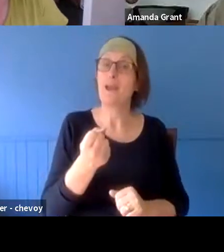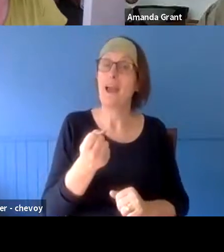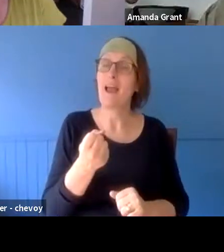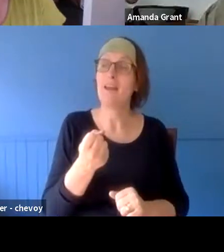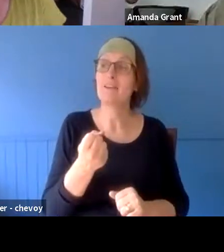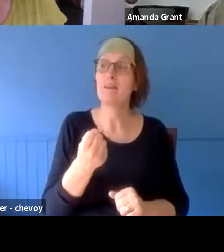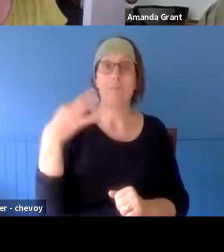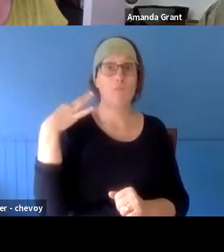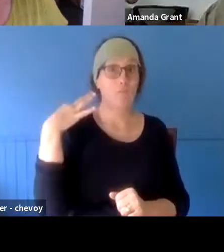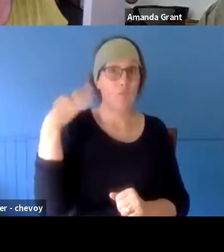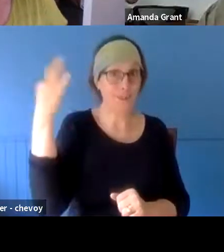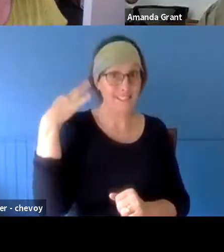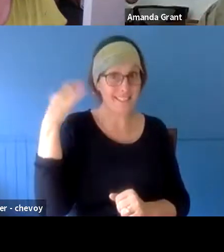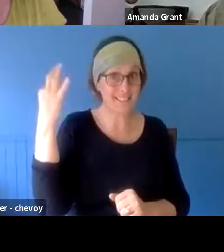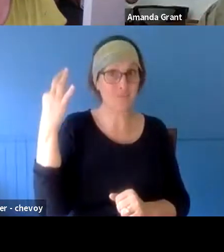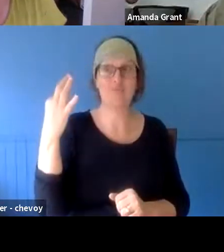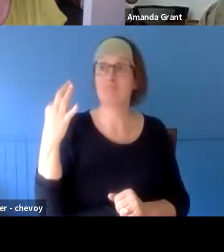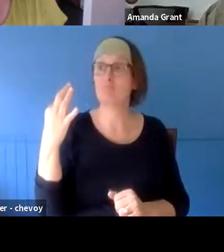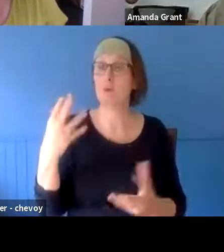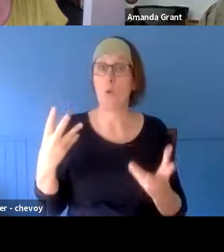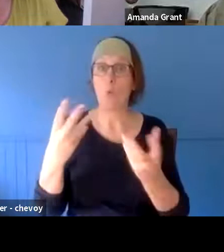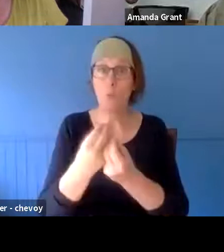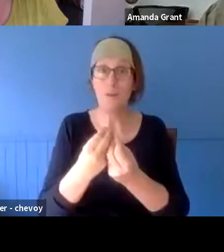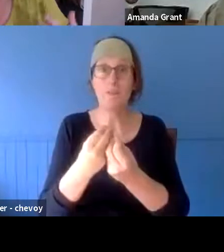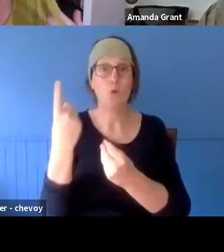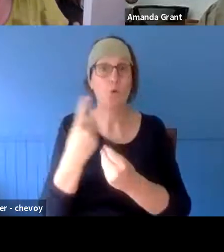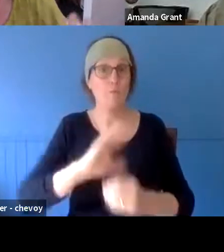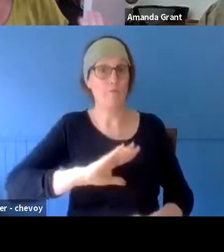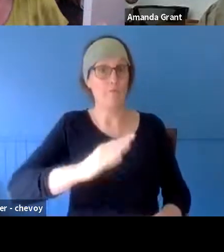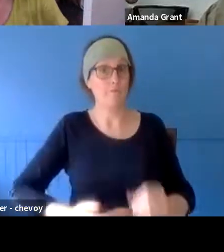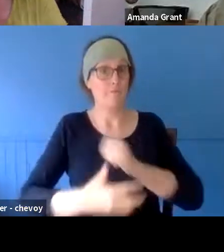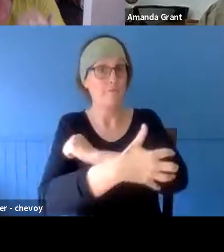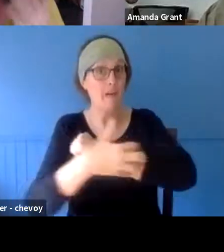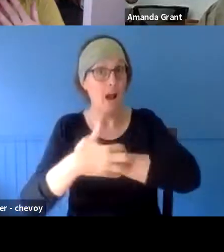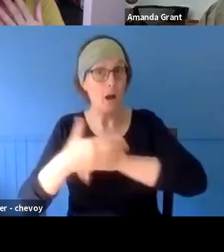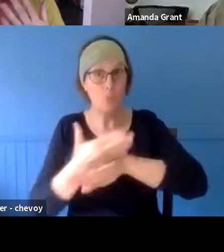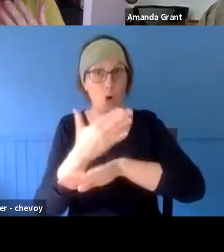side with the farmer - there's no pressure of eye contact and other